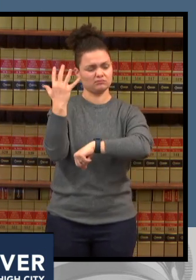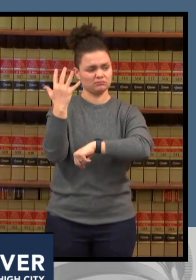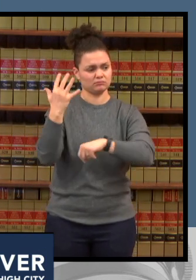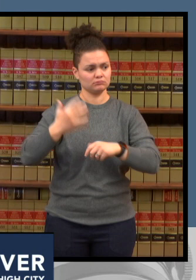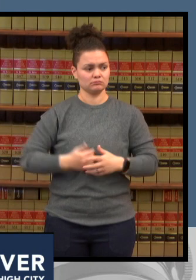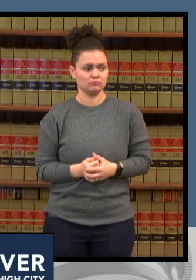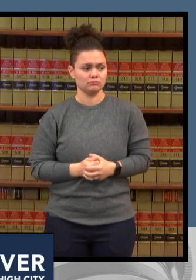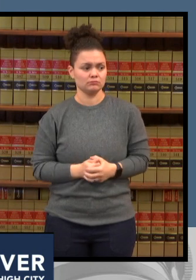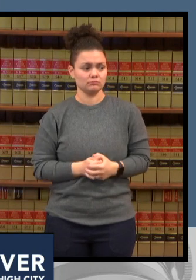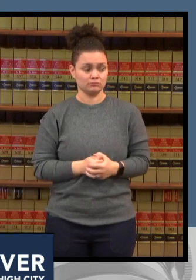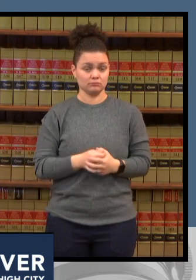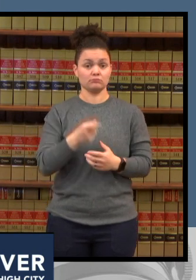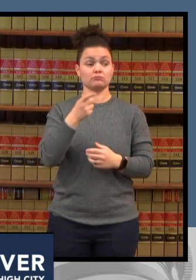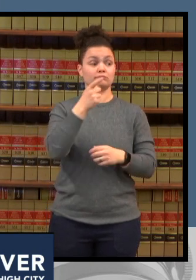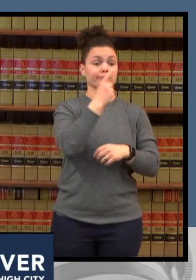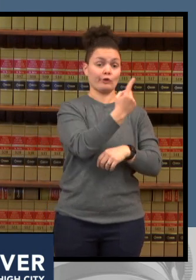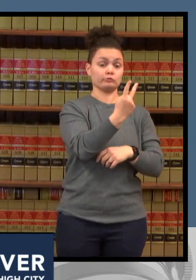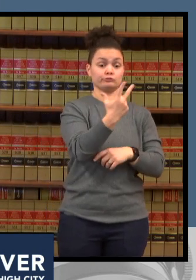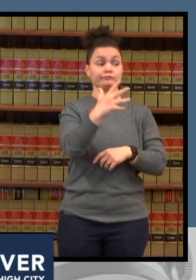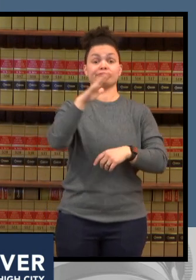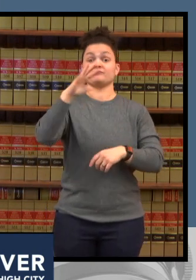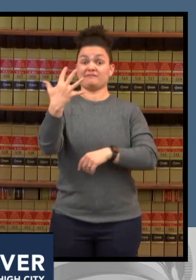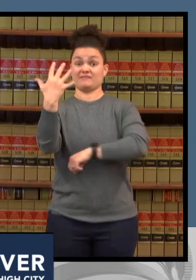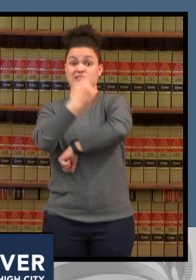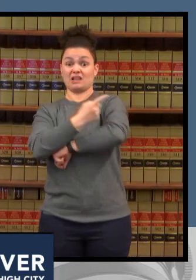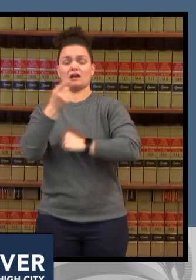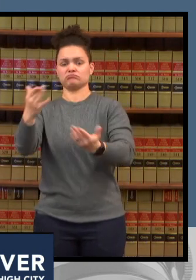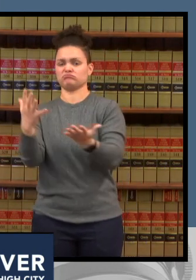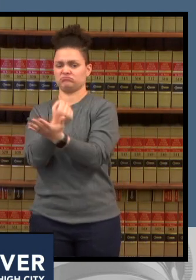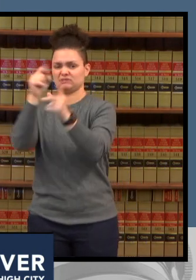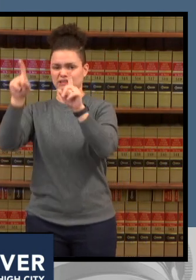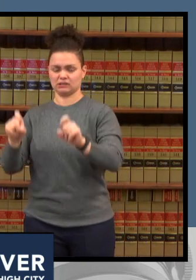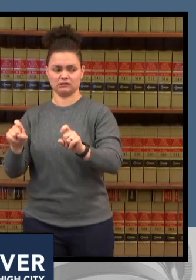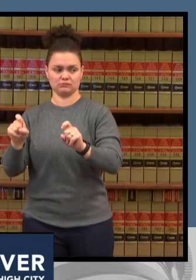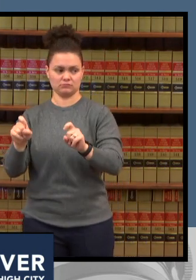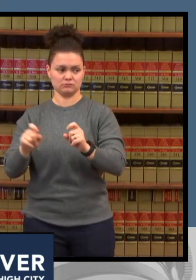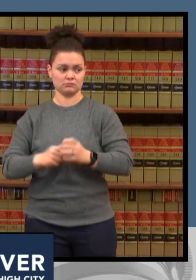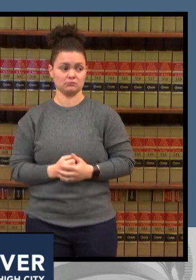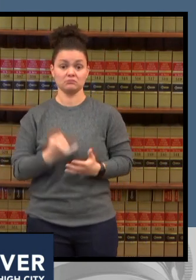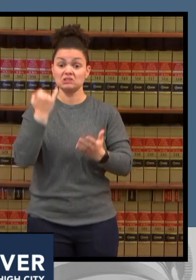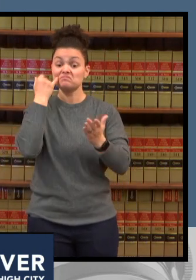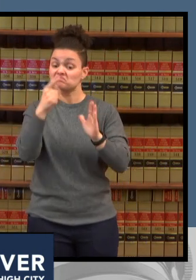negative you can return to work mask for another five days and in any scenario at any point in